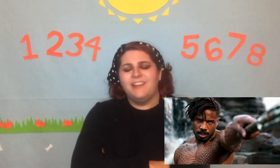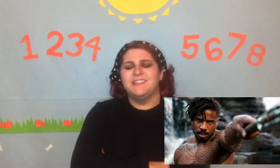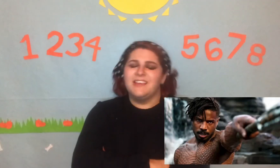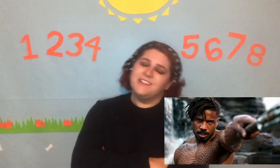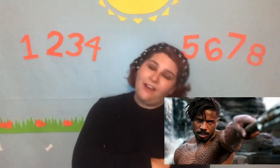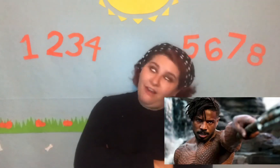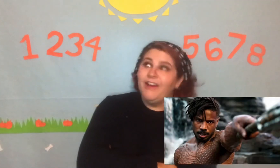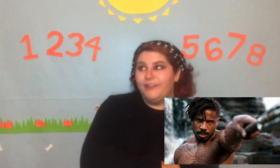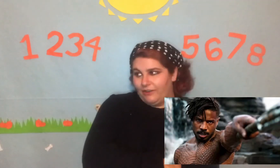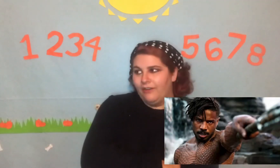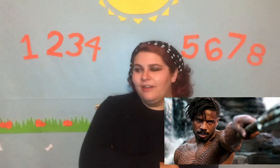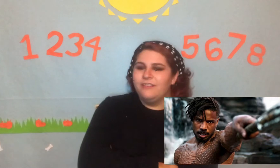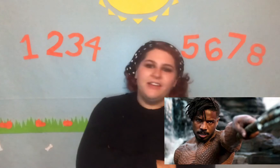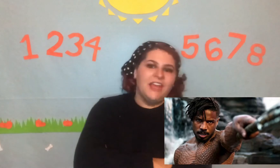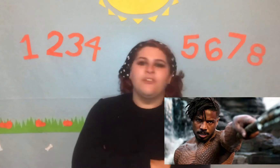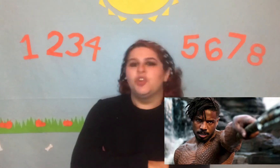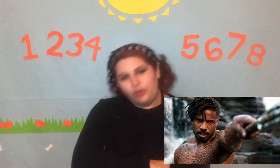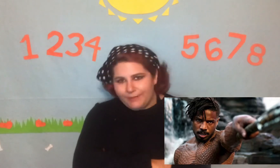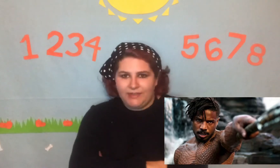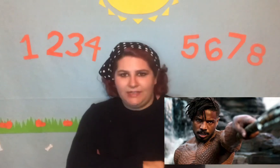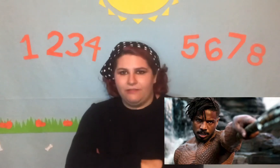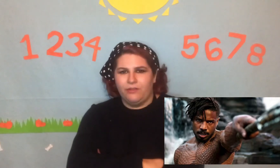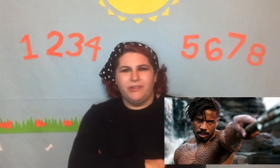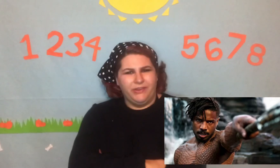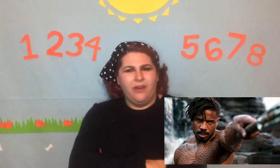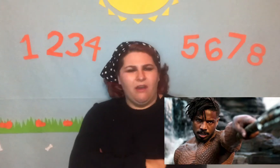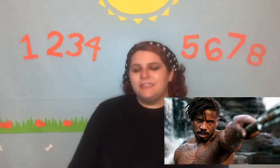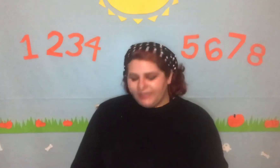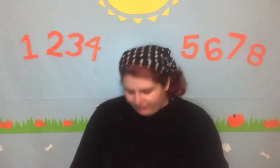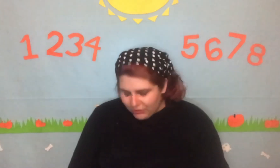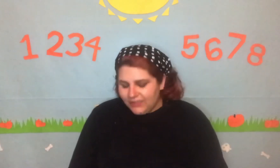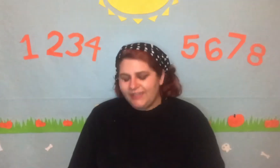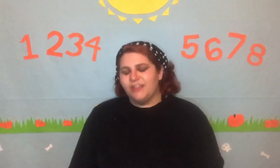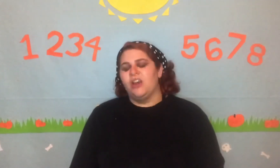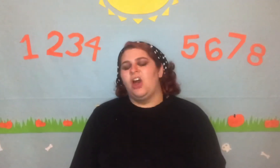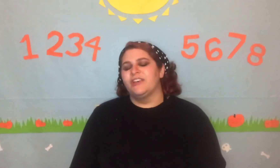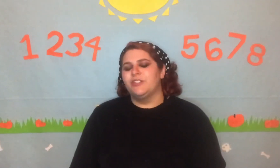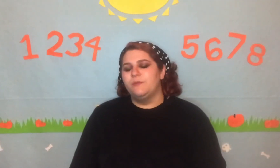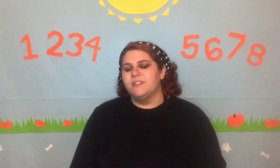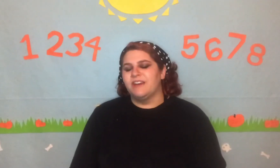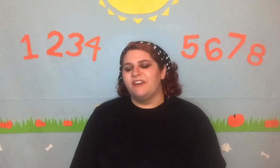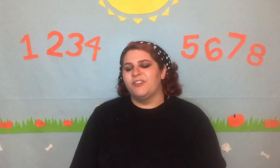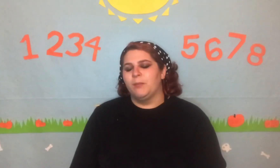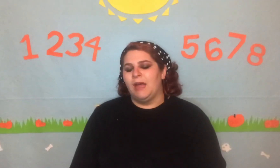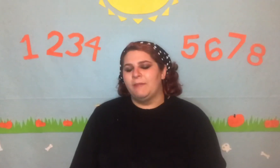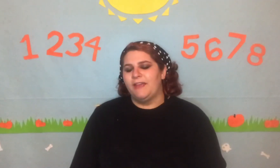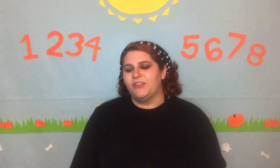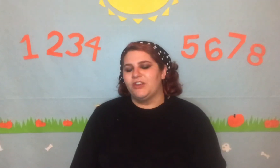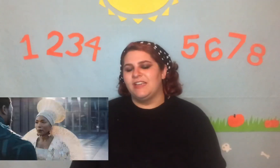he's hotter than he ever could be evil, you know? Literally the costume design for black panther is